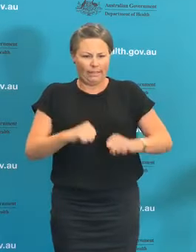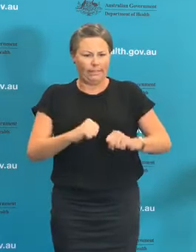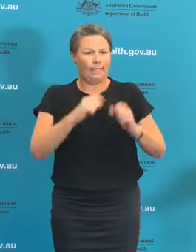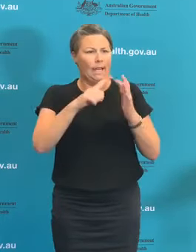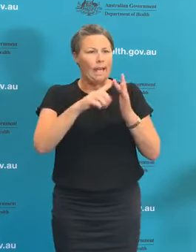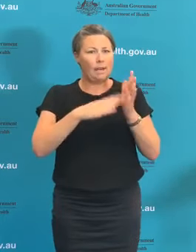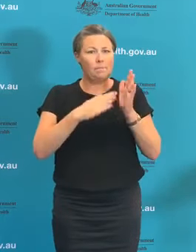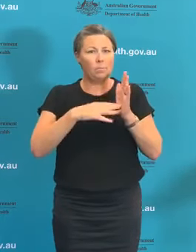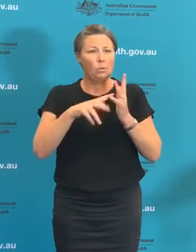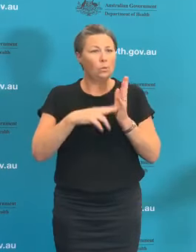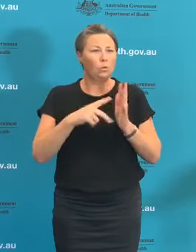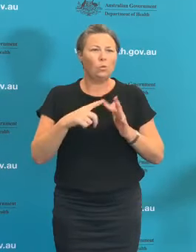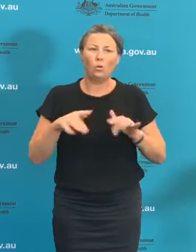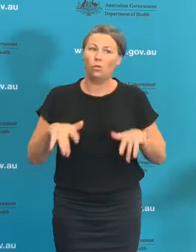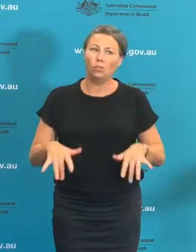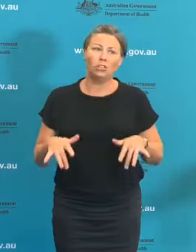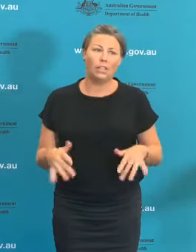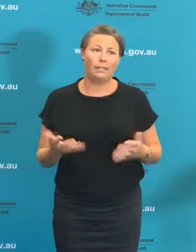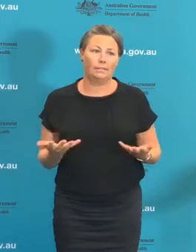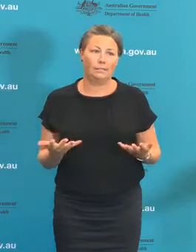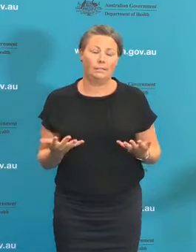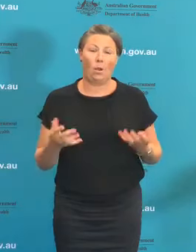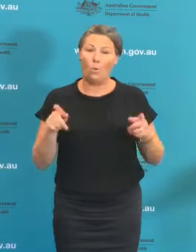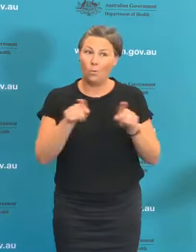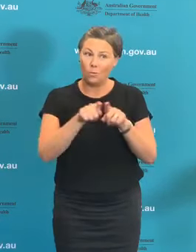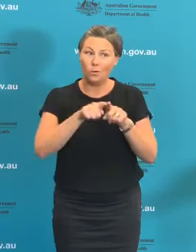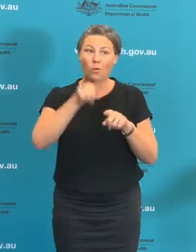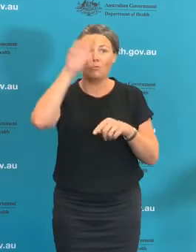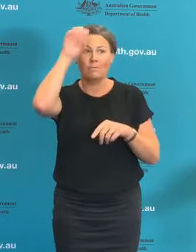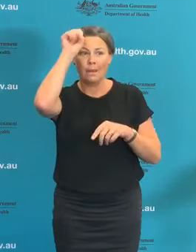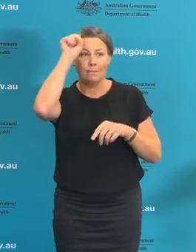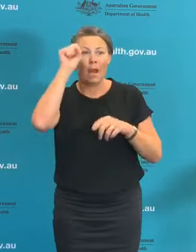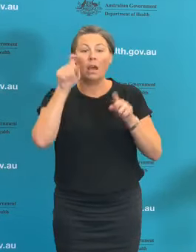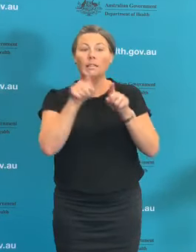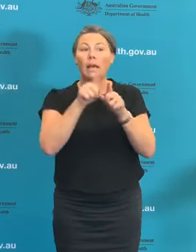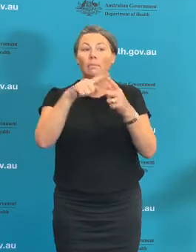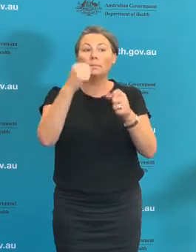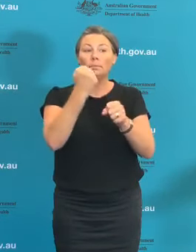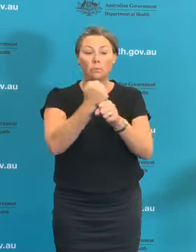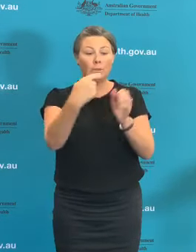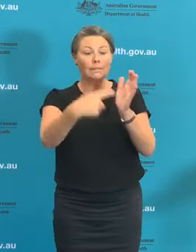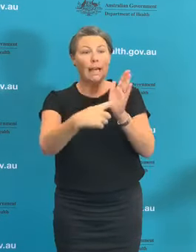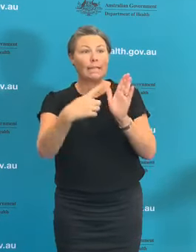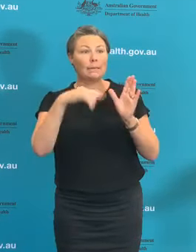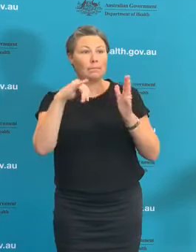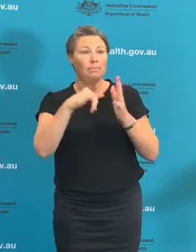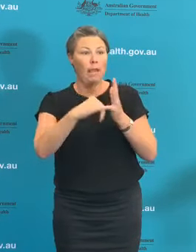Northwest Tasmania of how rapidly coronavirus can spread and that might be in a